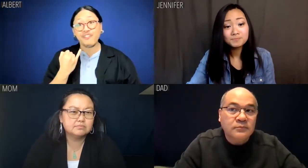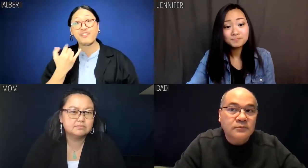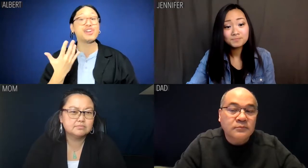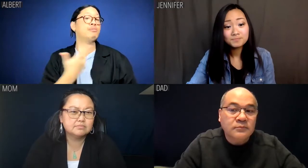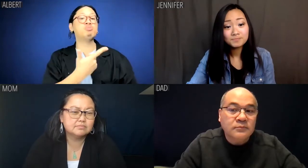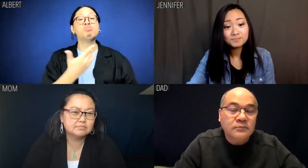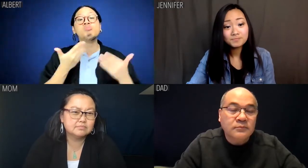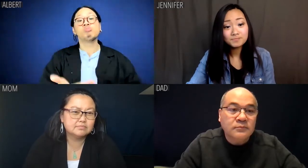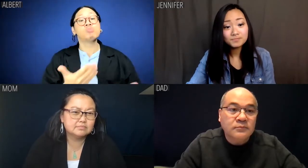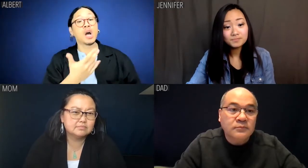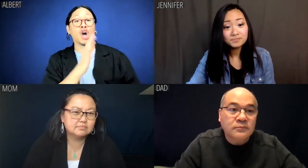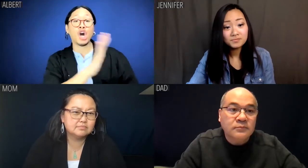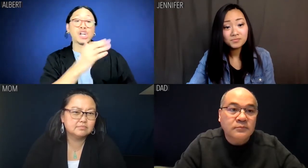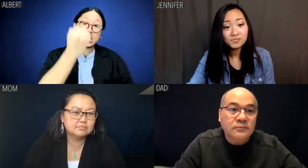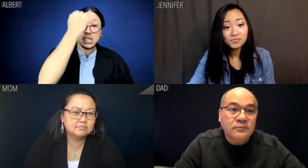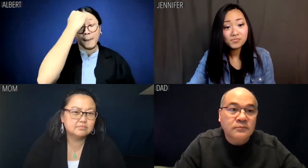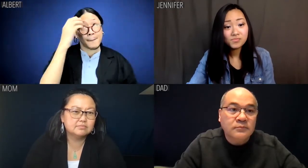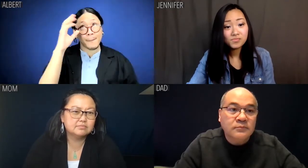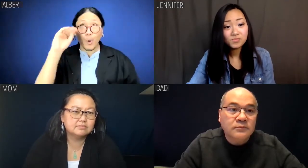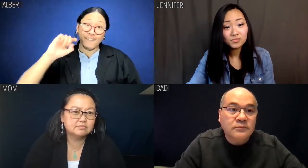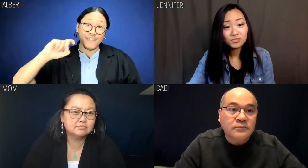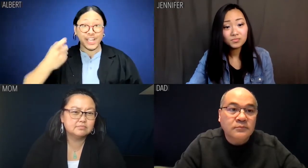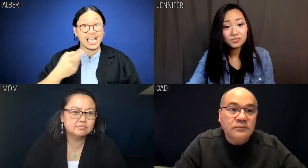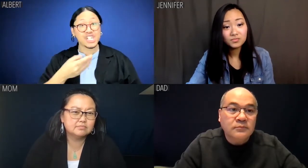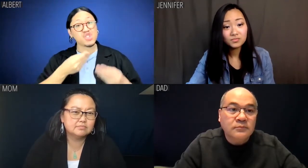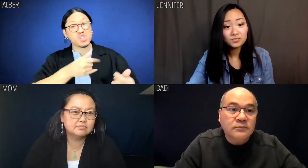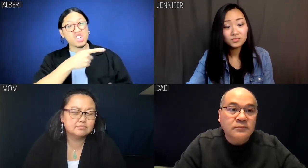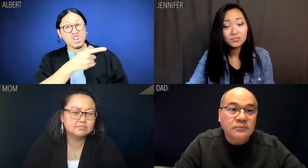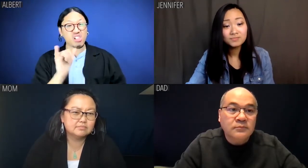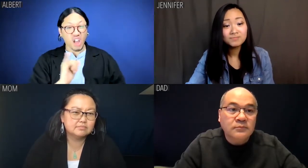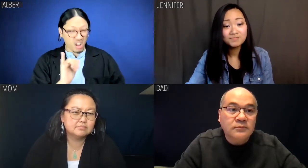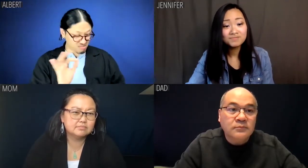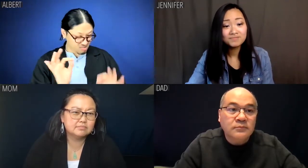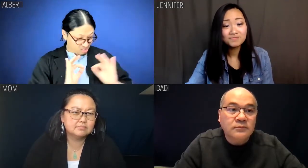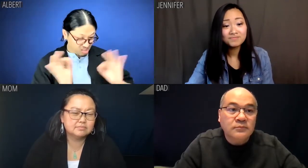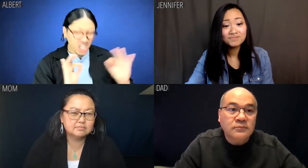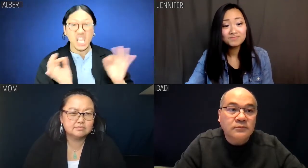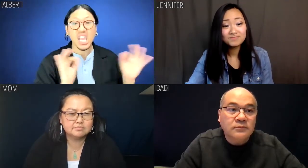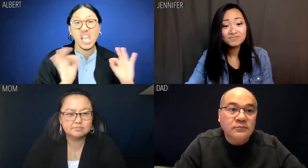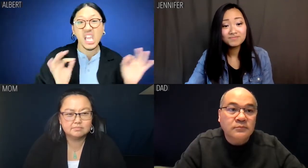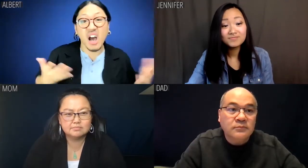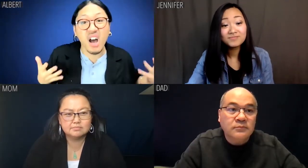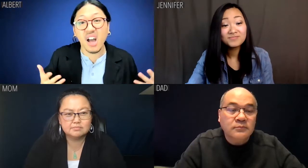Jennifer let her dumb boyfriend treat her like a doormat?